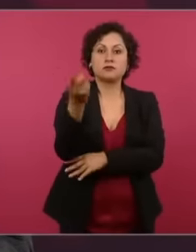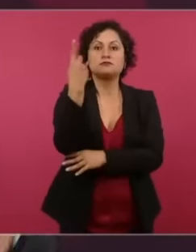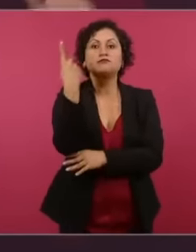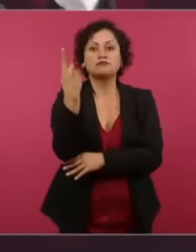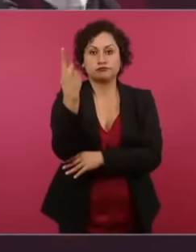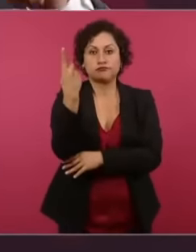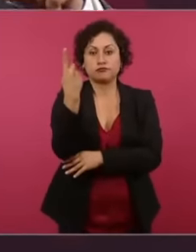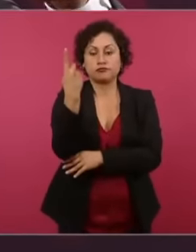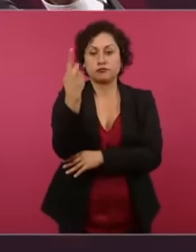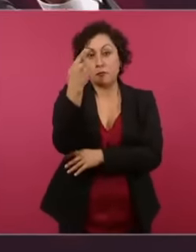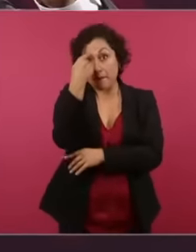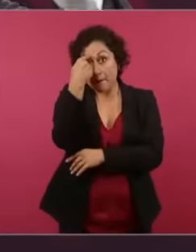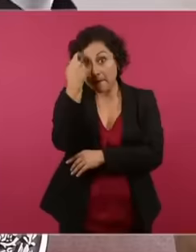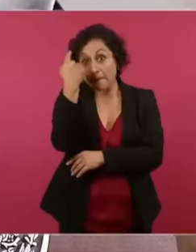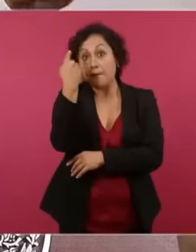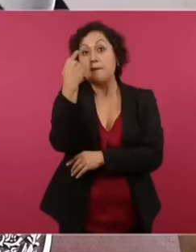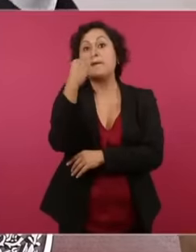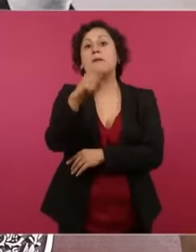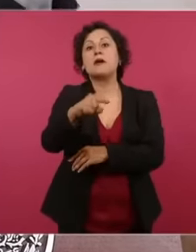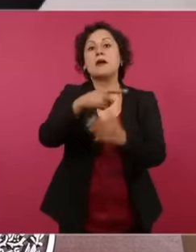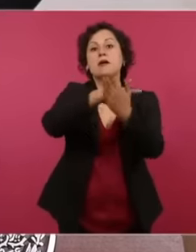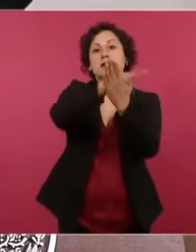for social programs in the